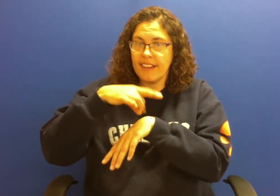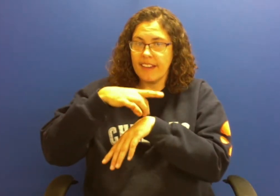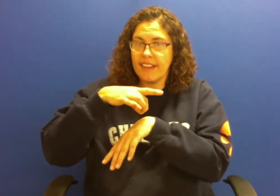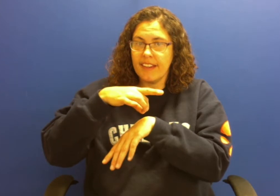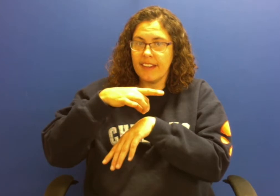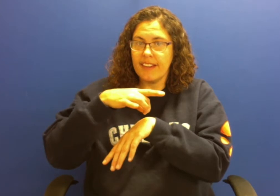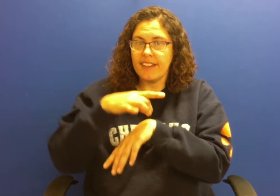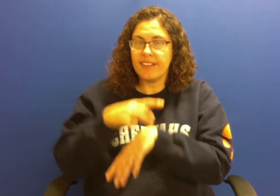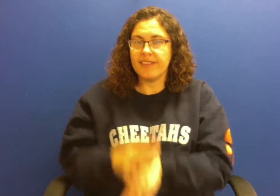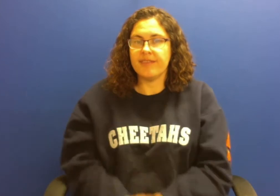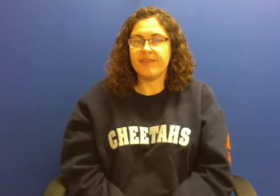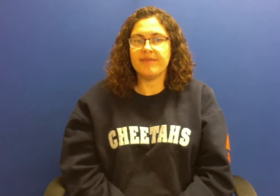watermelon